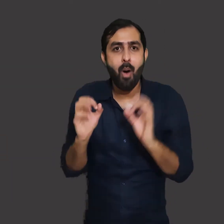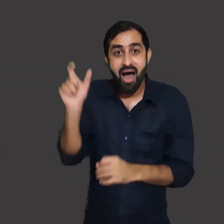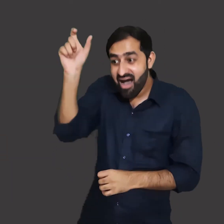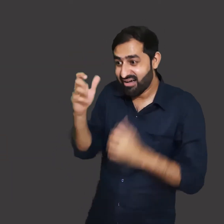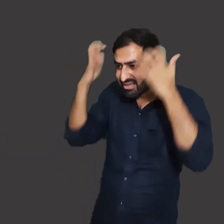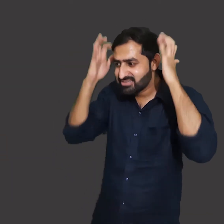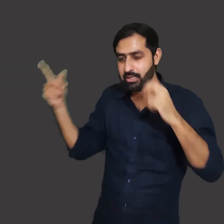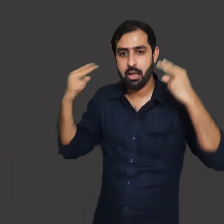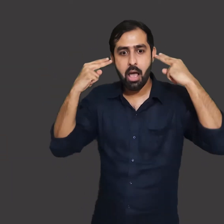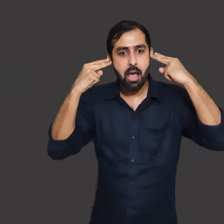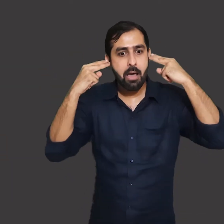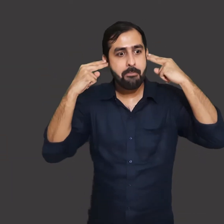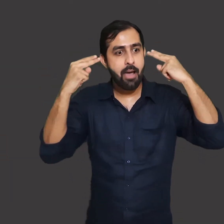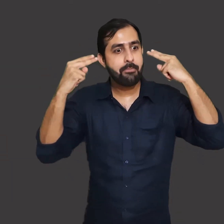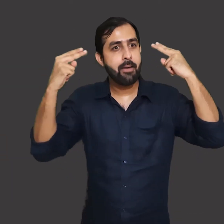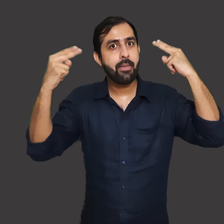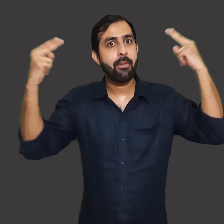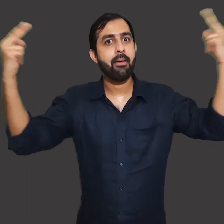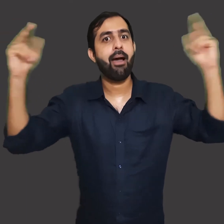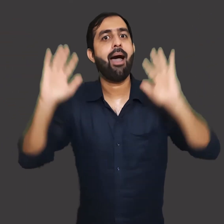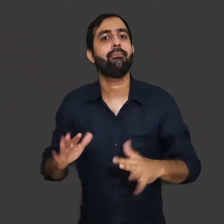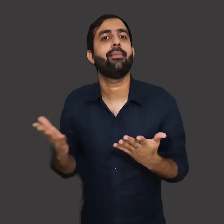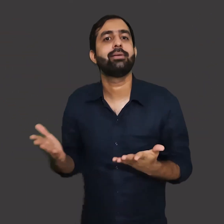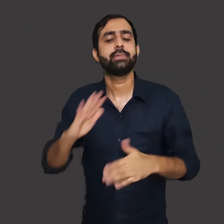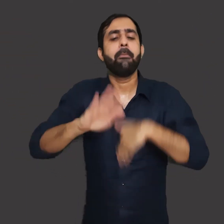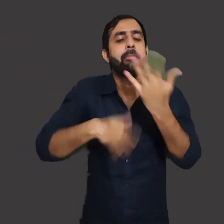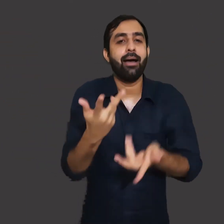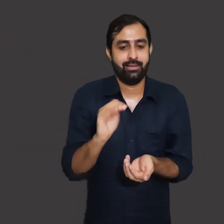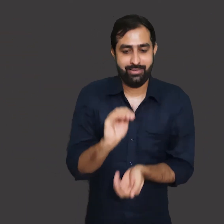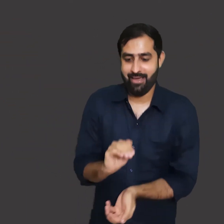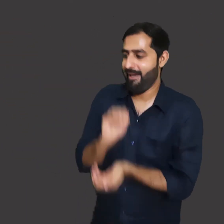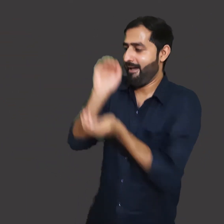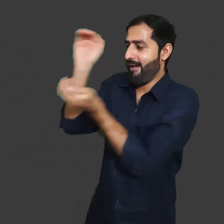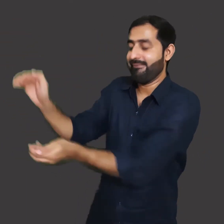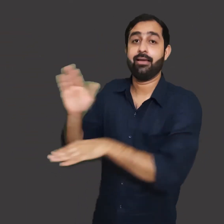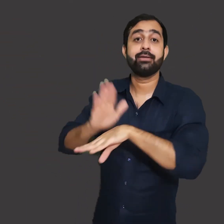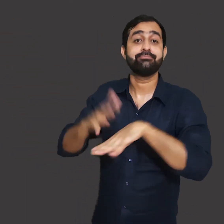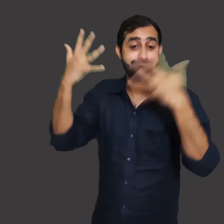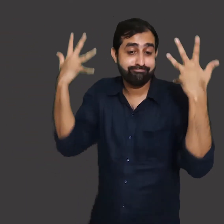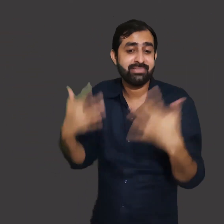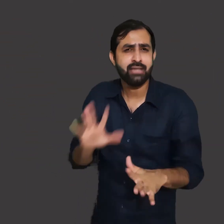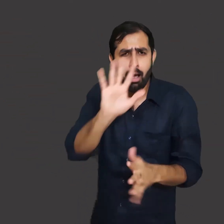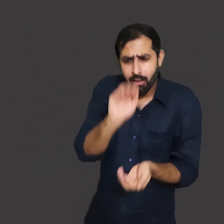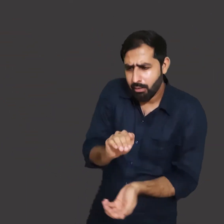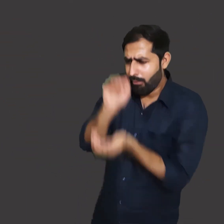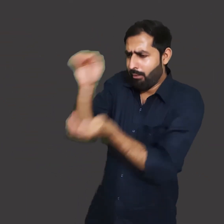She became famous due to this novel. Also, she was recognized for writing this novel.